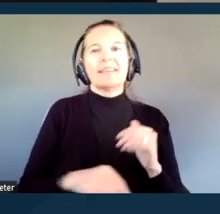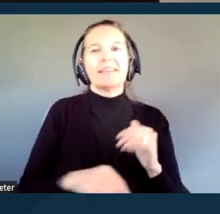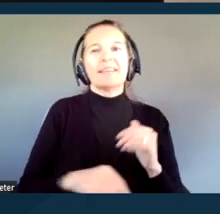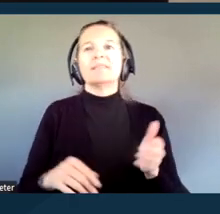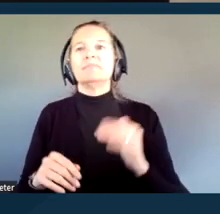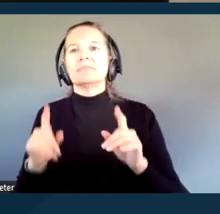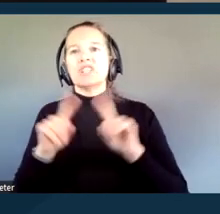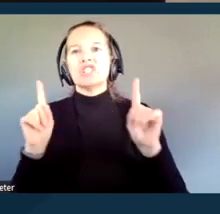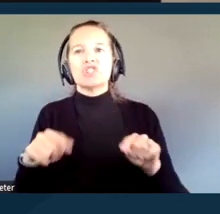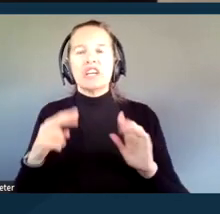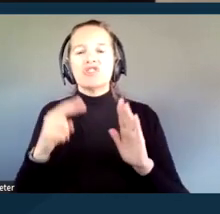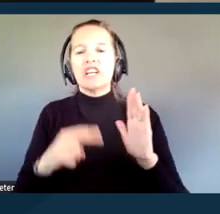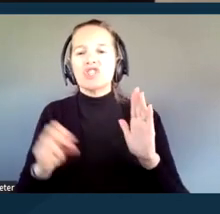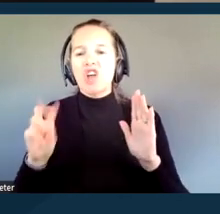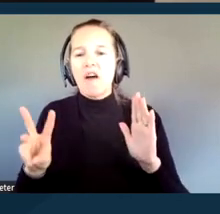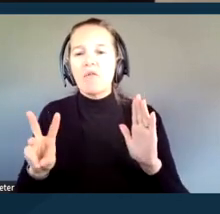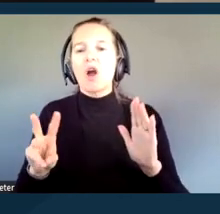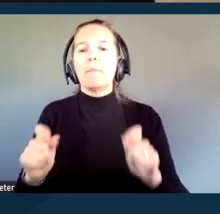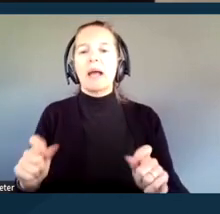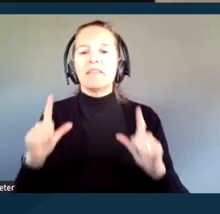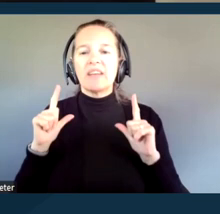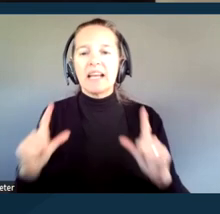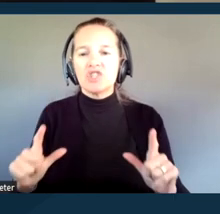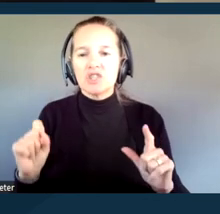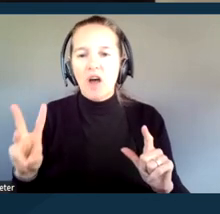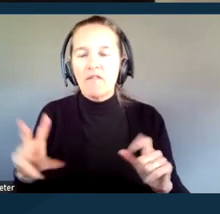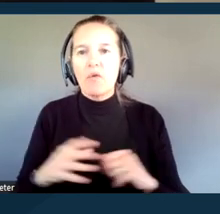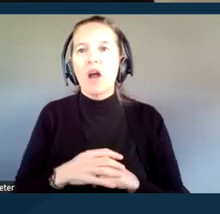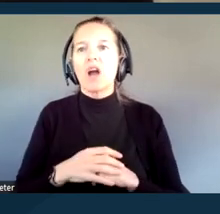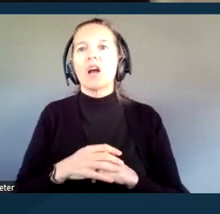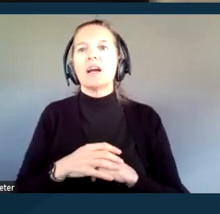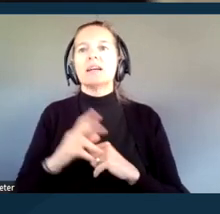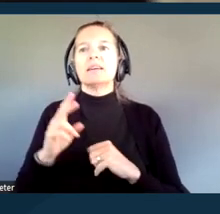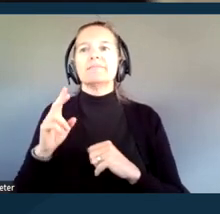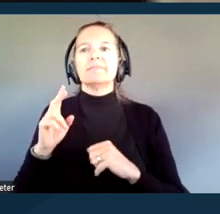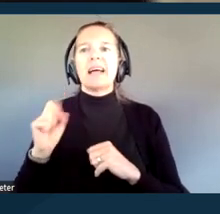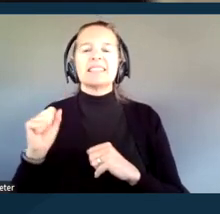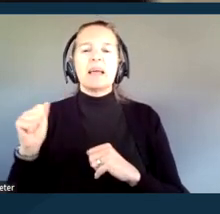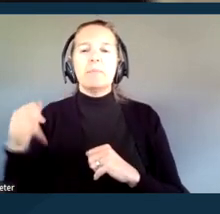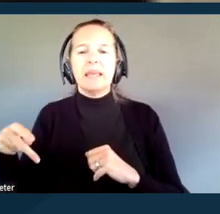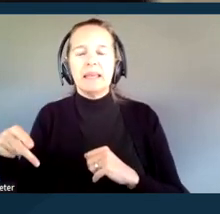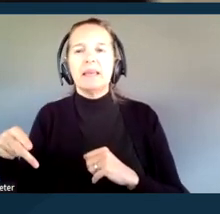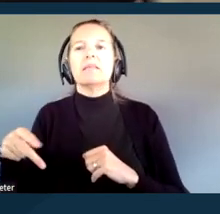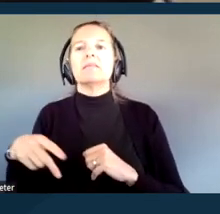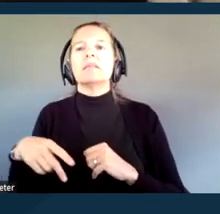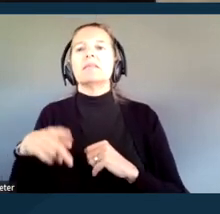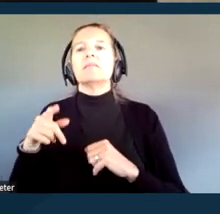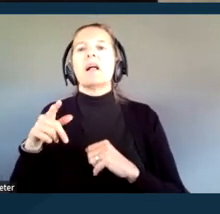magnification software, secondary auditory programs, large print materials, accessible electronic